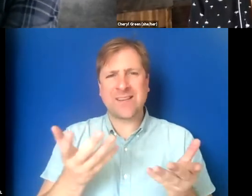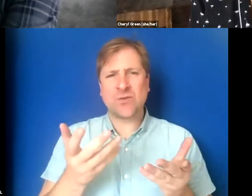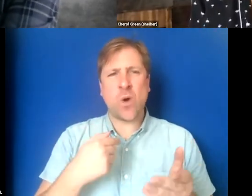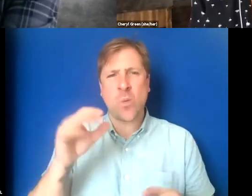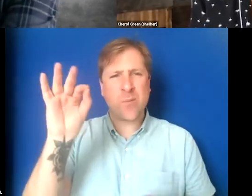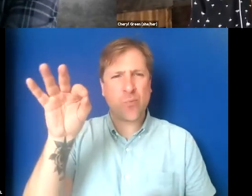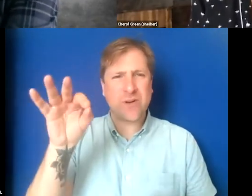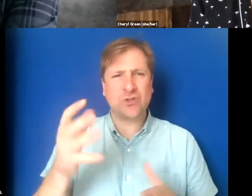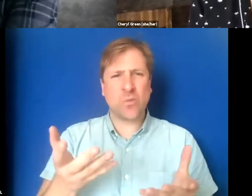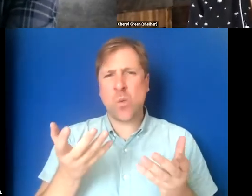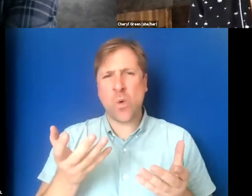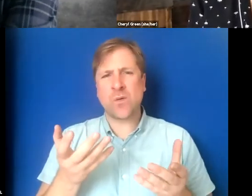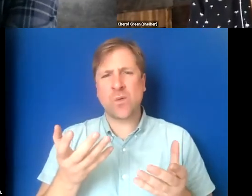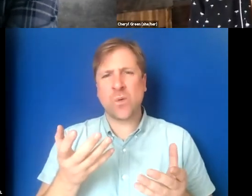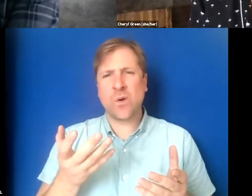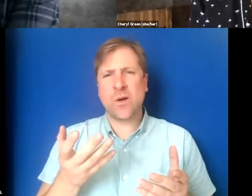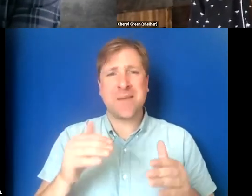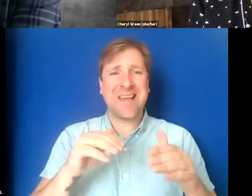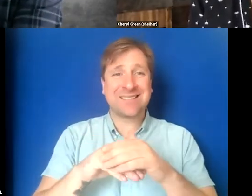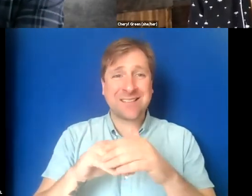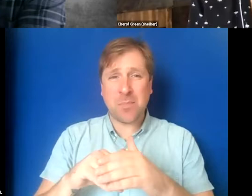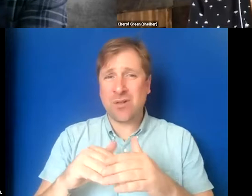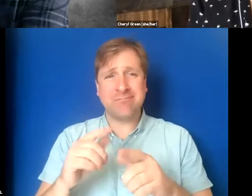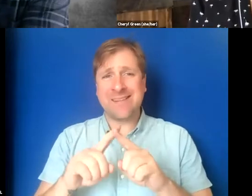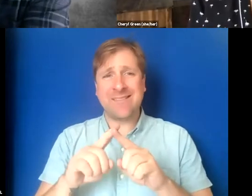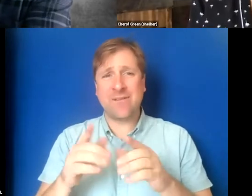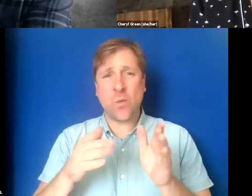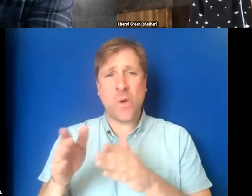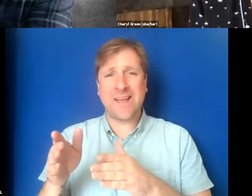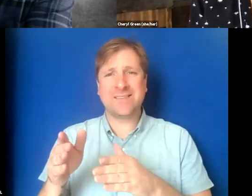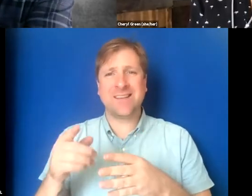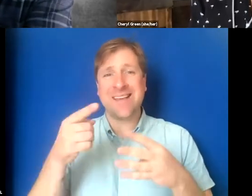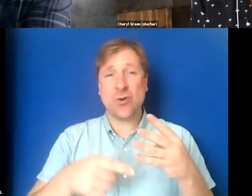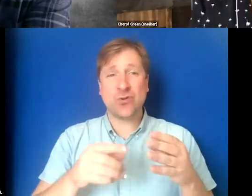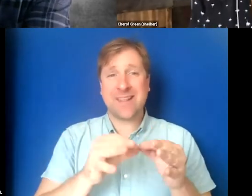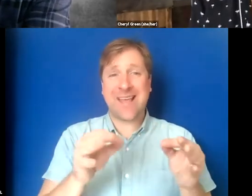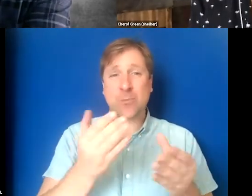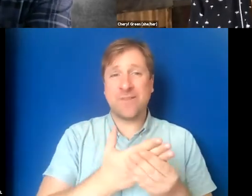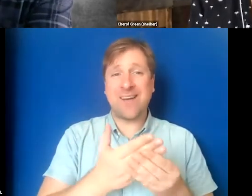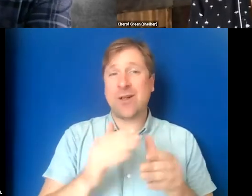we want to be accessible in every possible way. Here's the caption file. Here's how to do it.